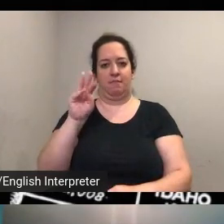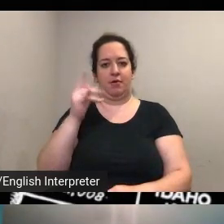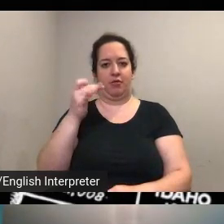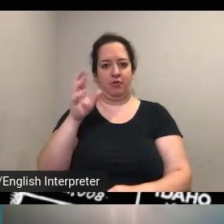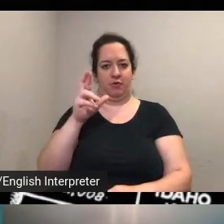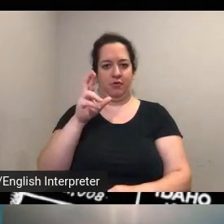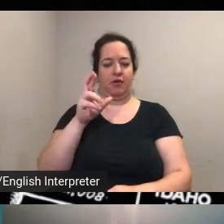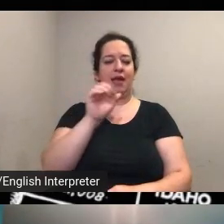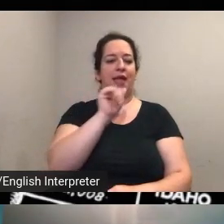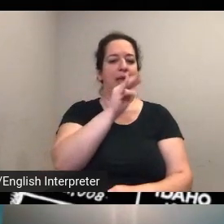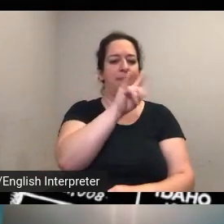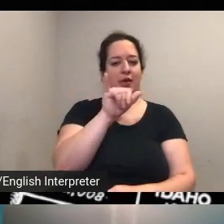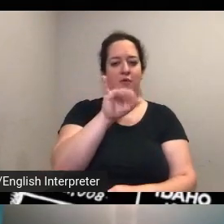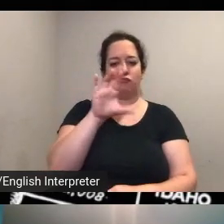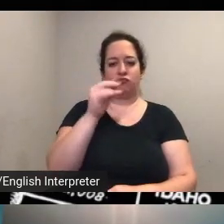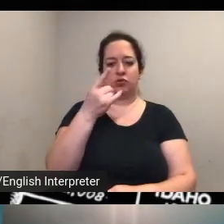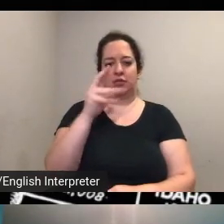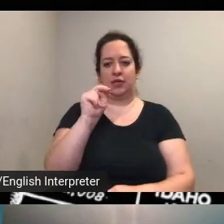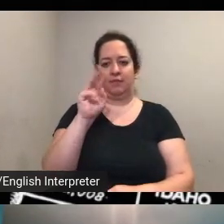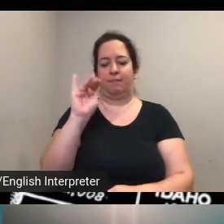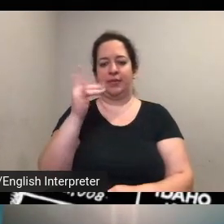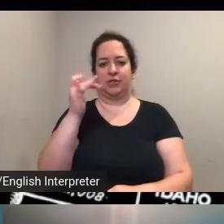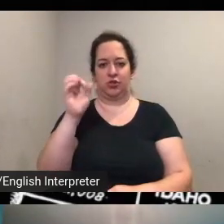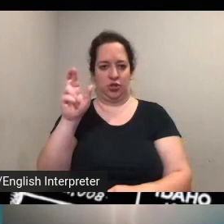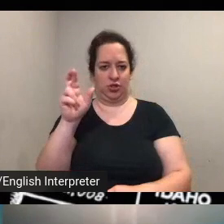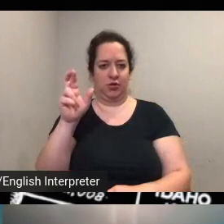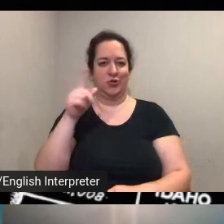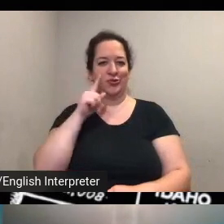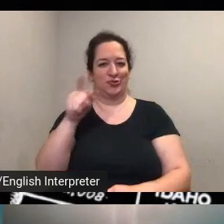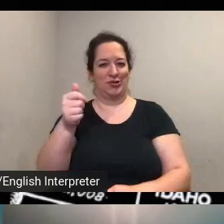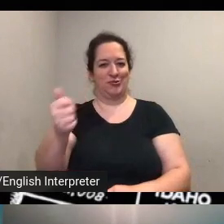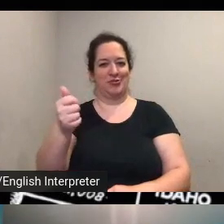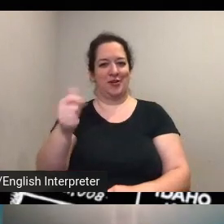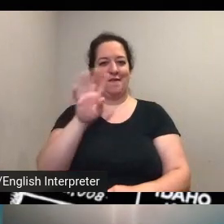1880 was 40 when she first had the vote her